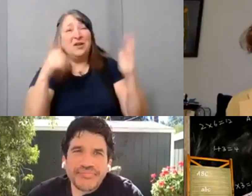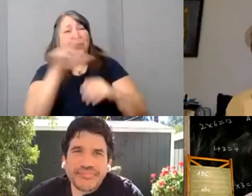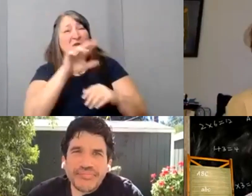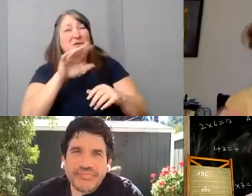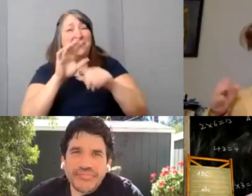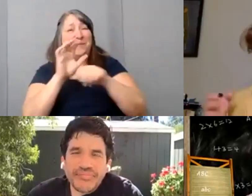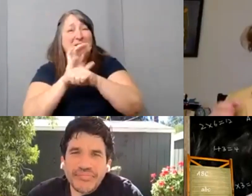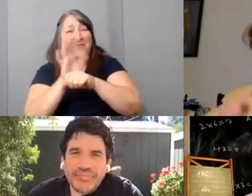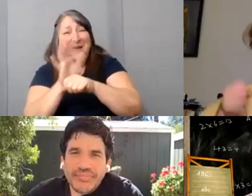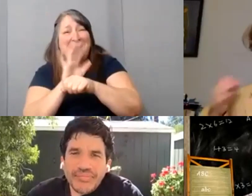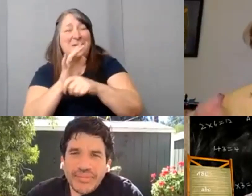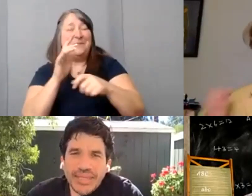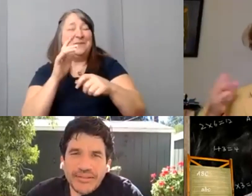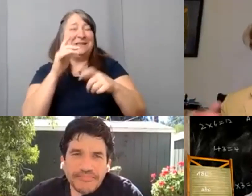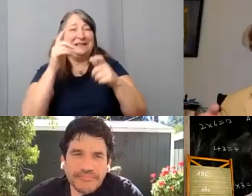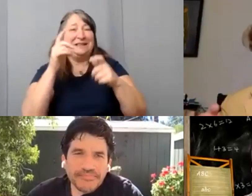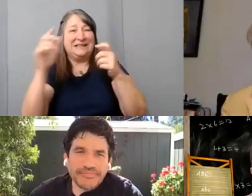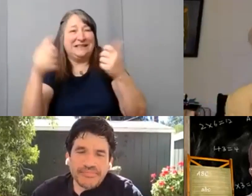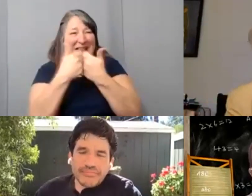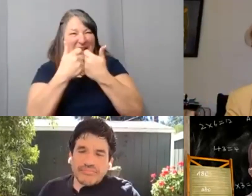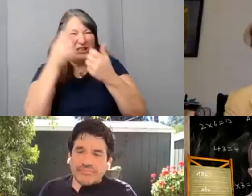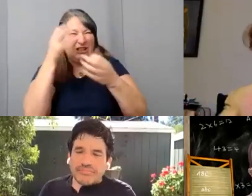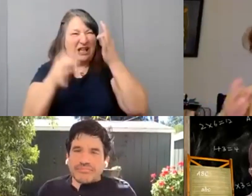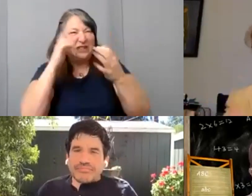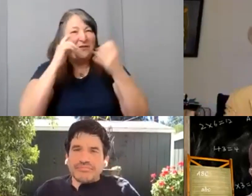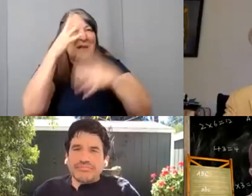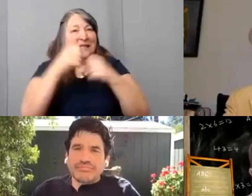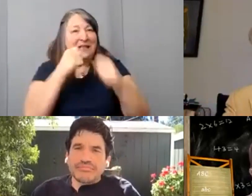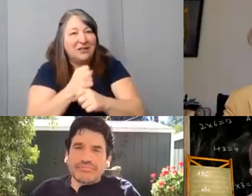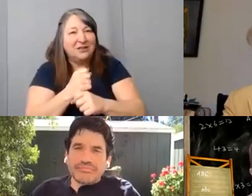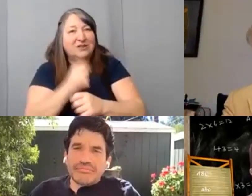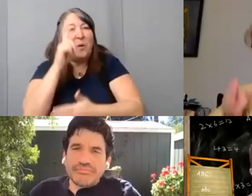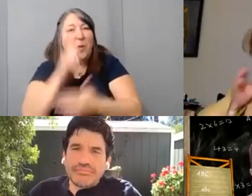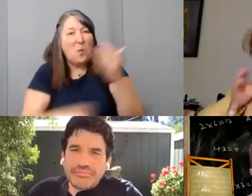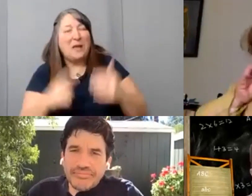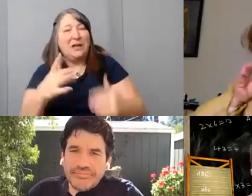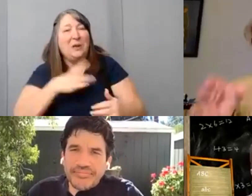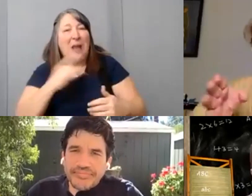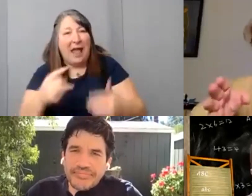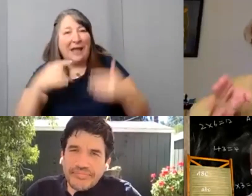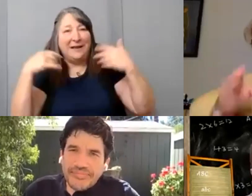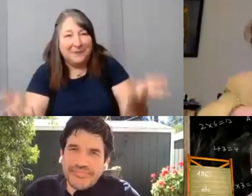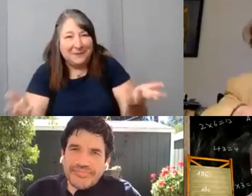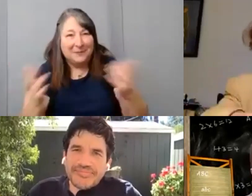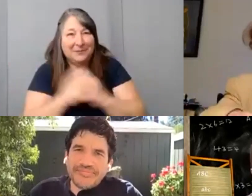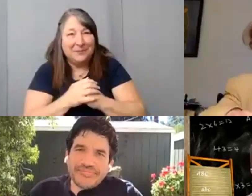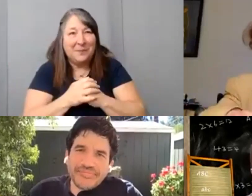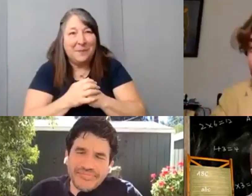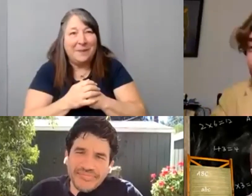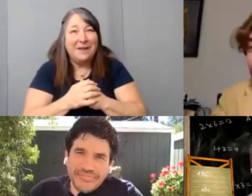Let's talk. Let's talk frankly about what what do you guys like here. Can they… Can you be bribed?